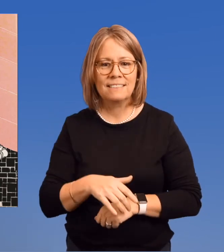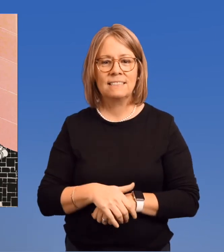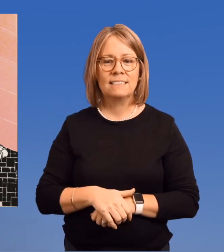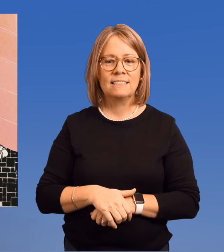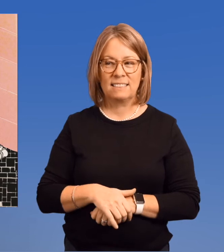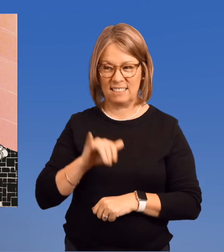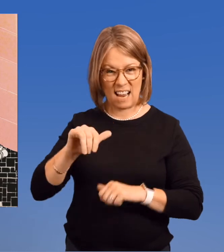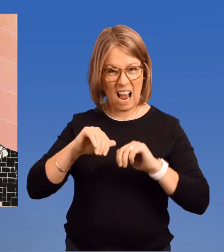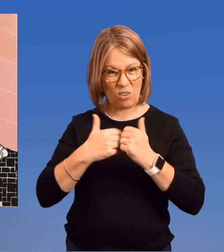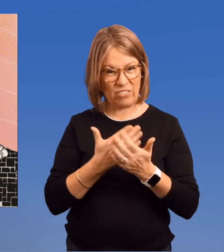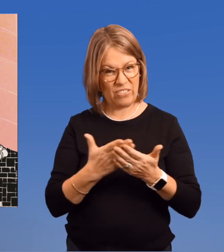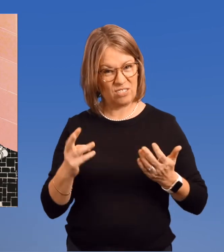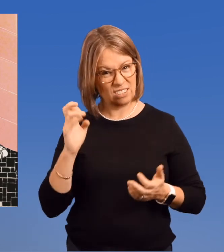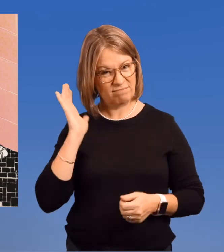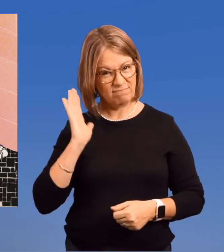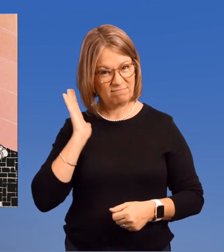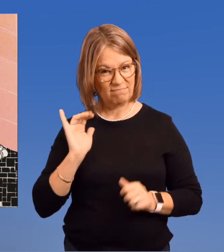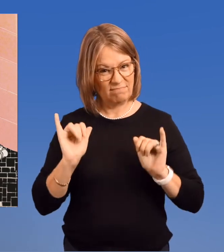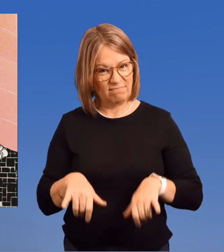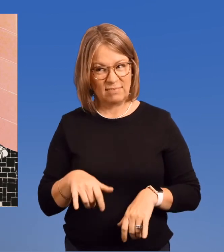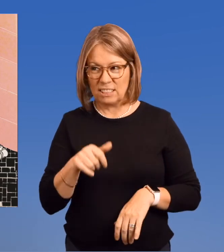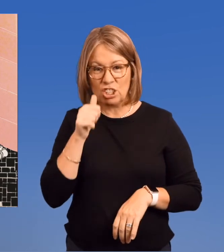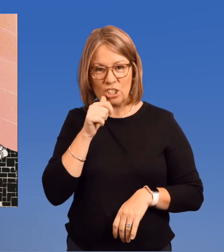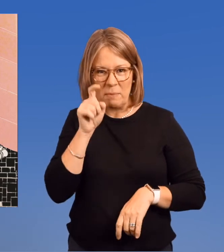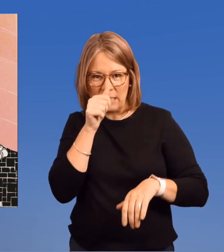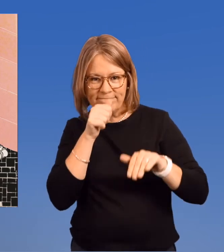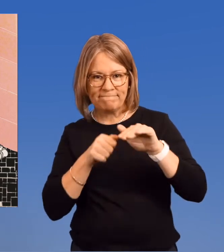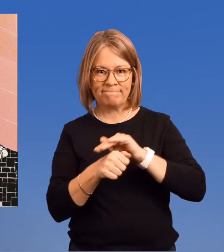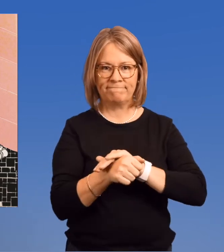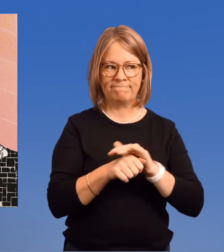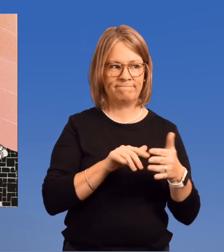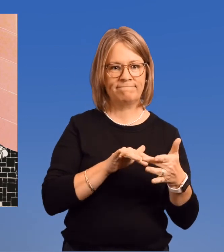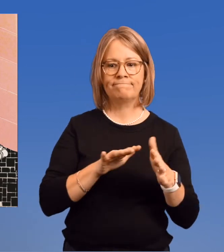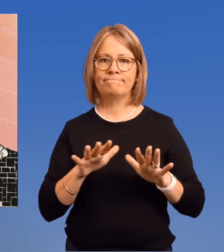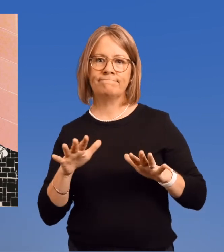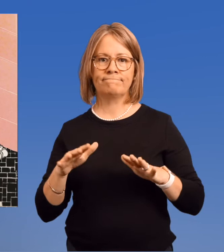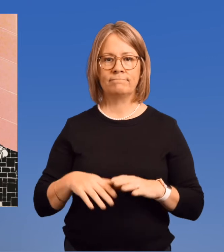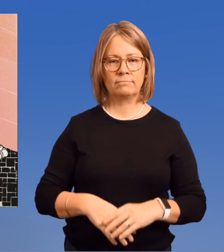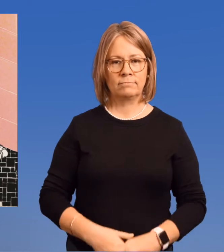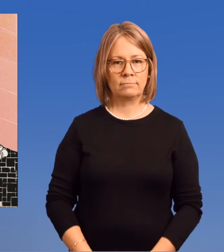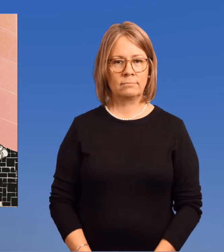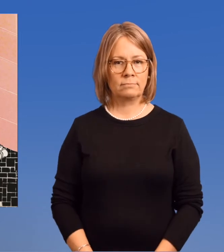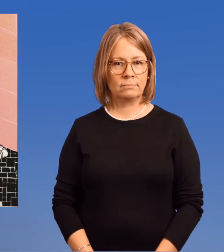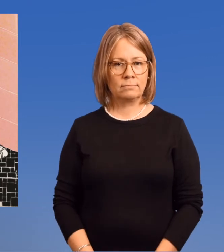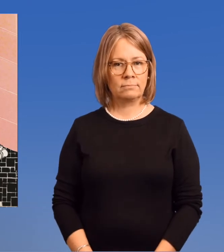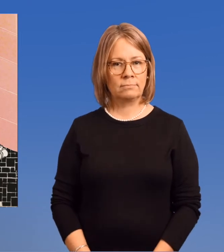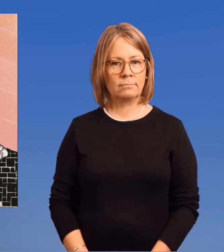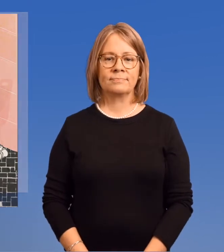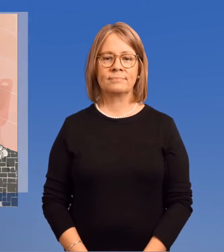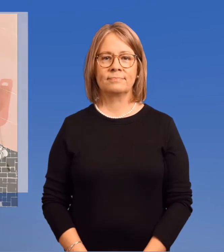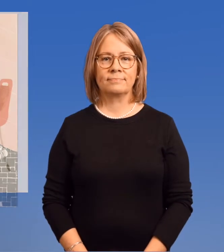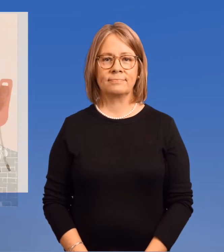That's just how things were. (Girls had to hide that they were studious.)